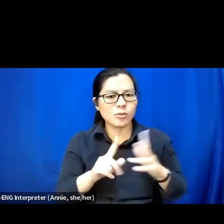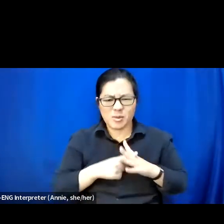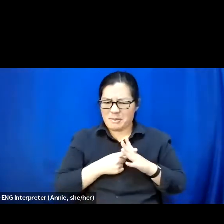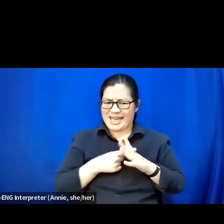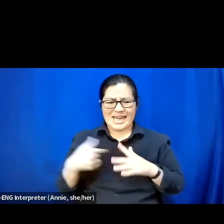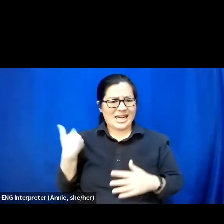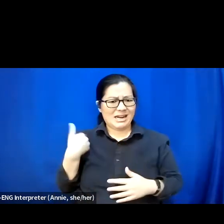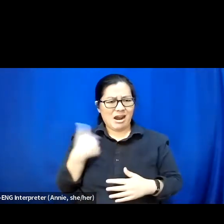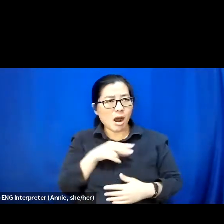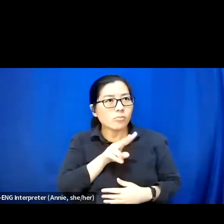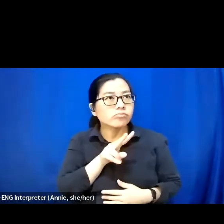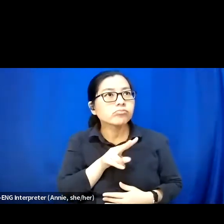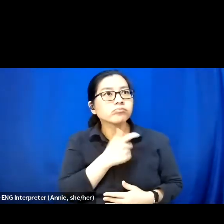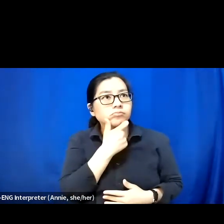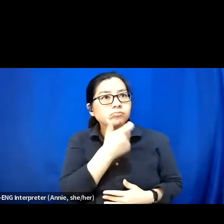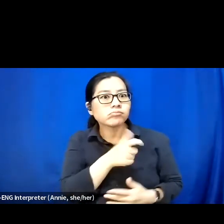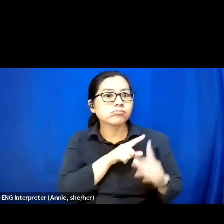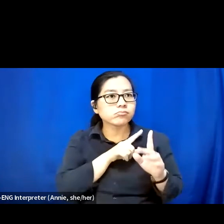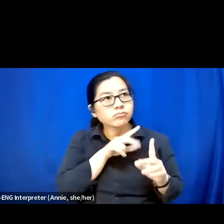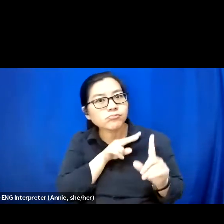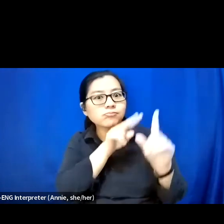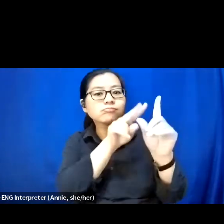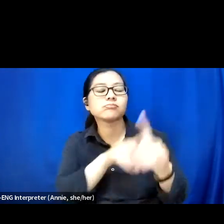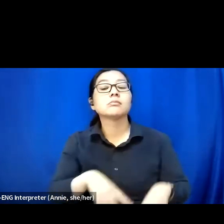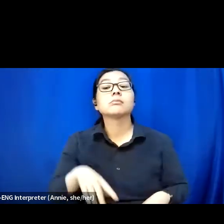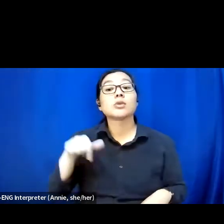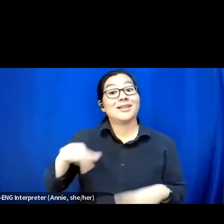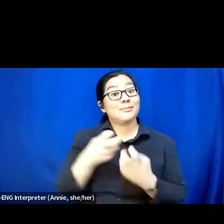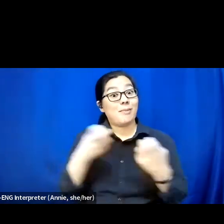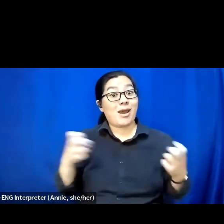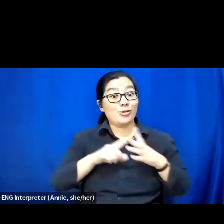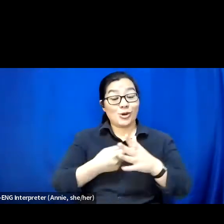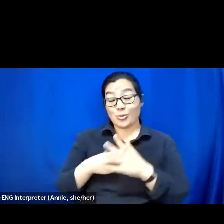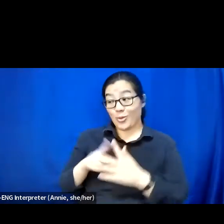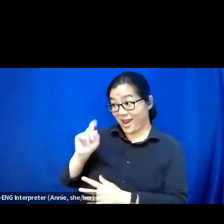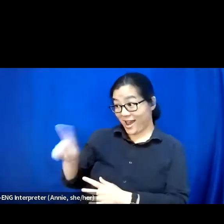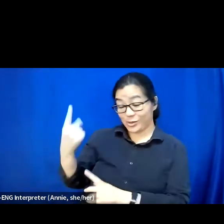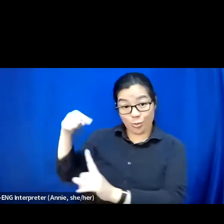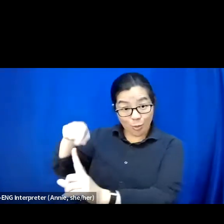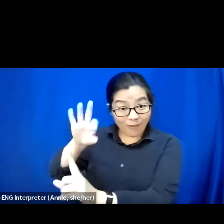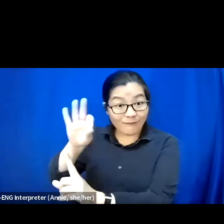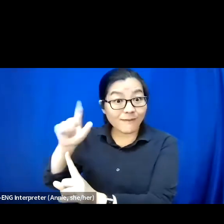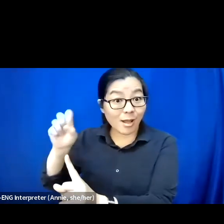So in particular, this panel came about because we asked one of our fellows Nathan Burns